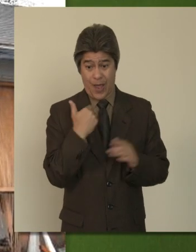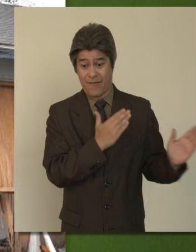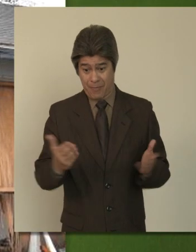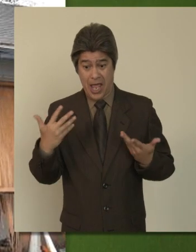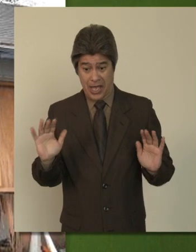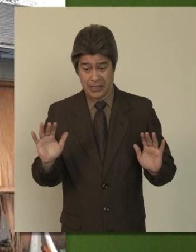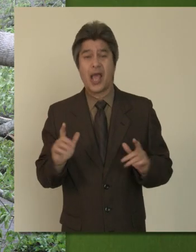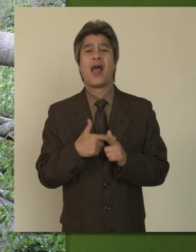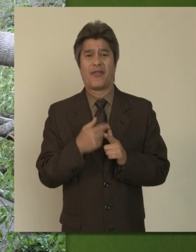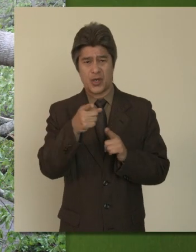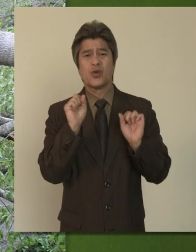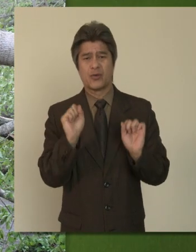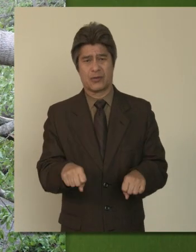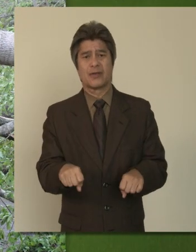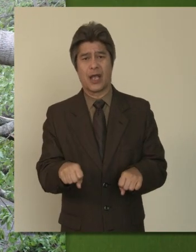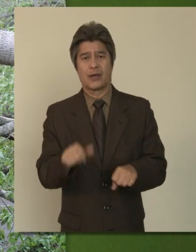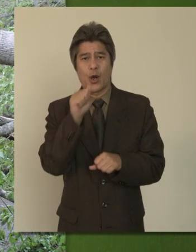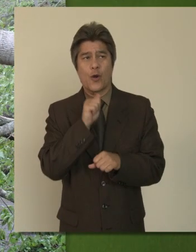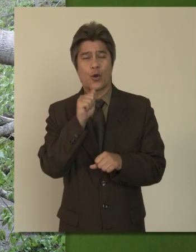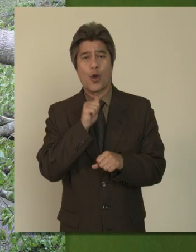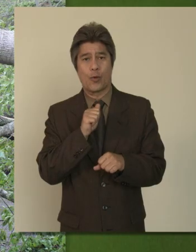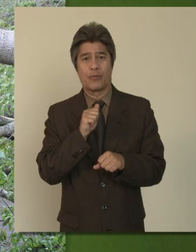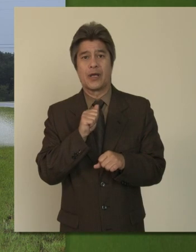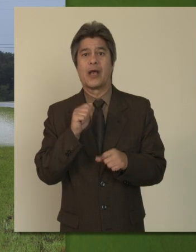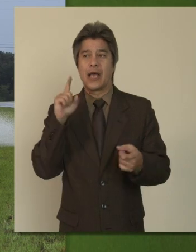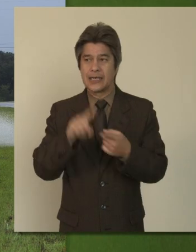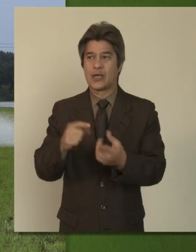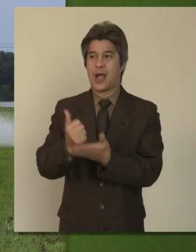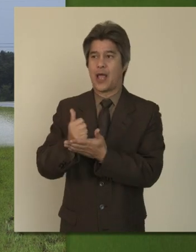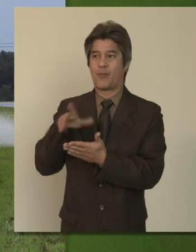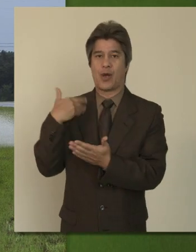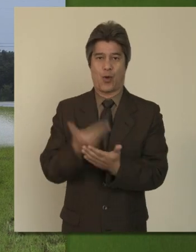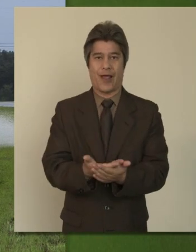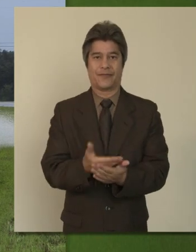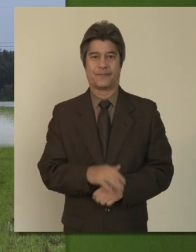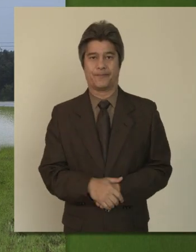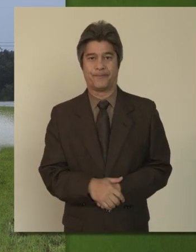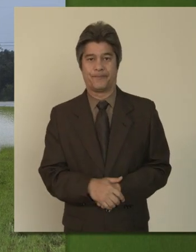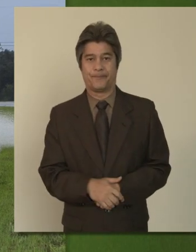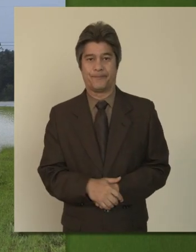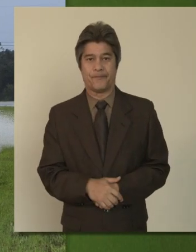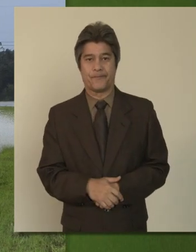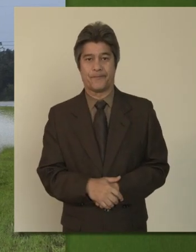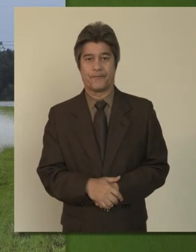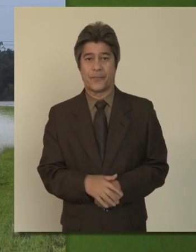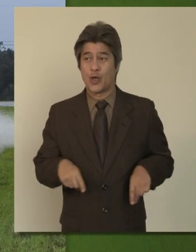prepared at home – and you have a plan – then you’ll be able to cope with it until help arrives.